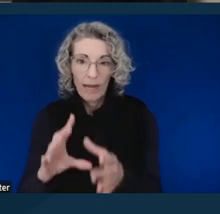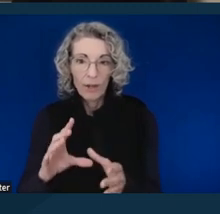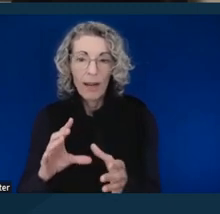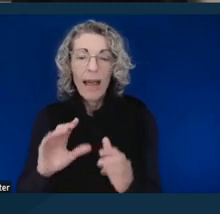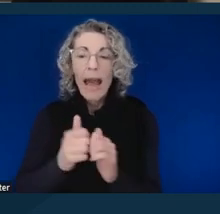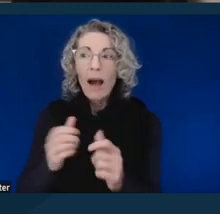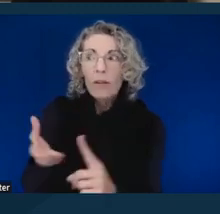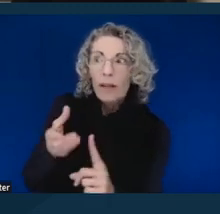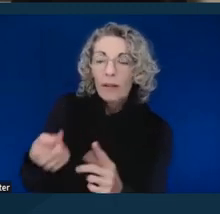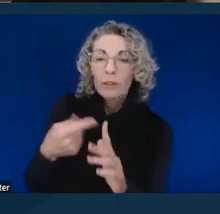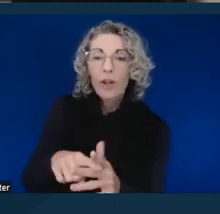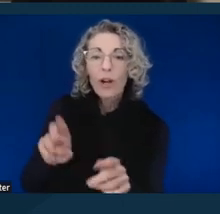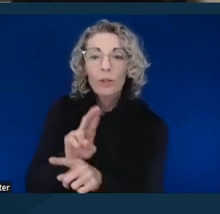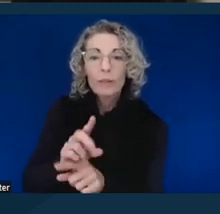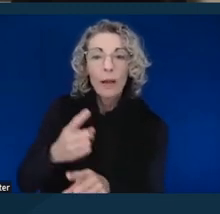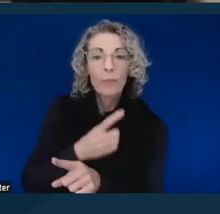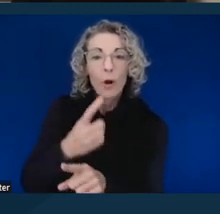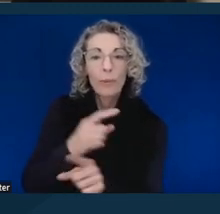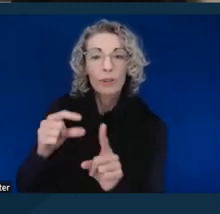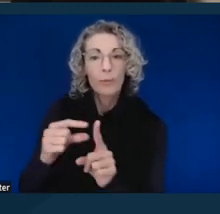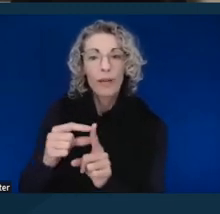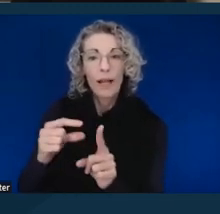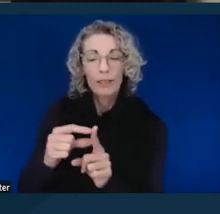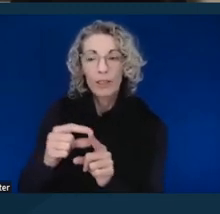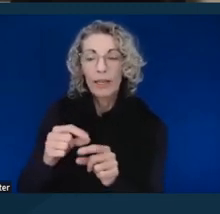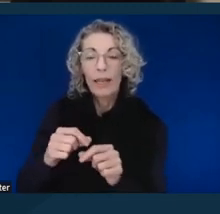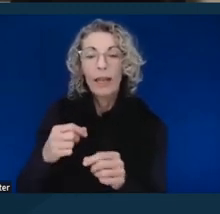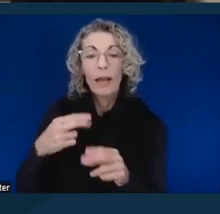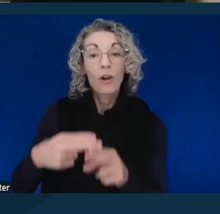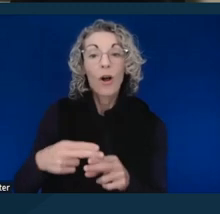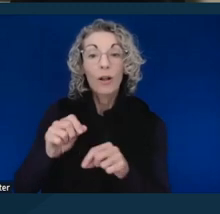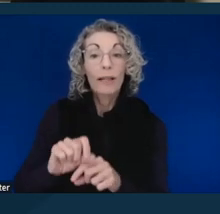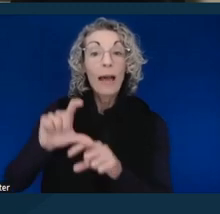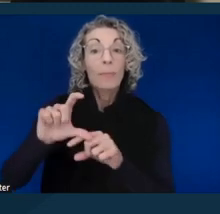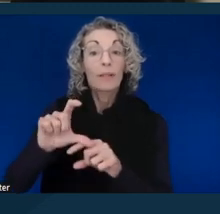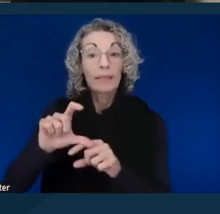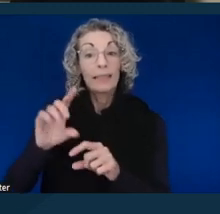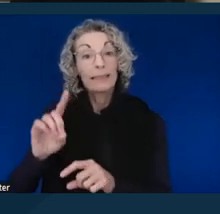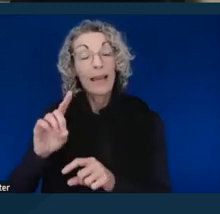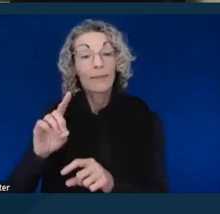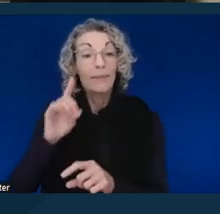by calling capital D deaf interpreters as ASL interpreters too?